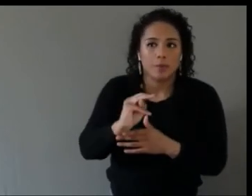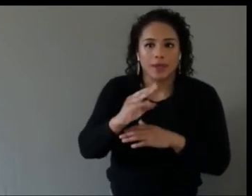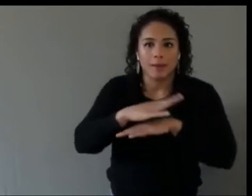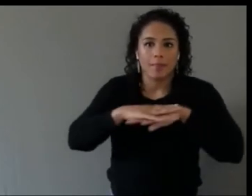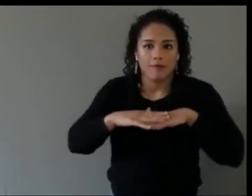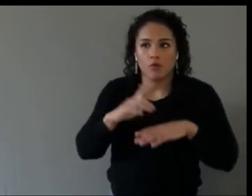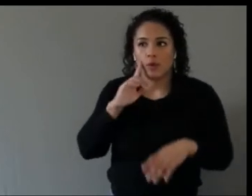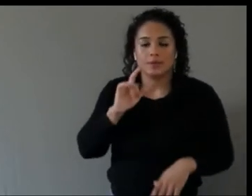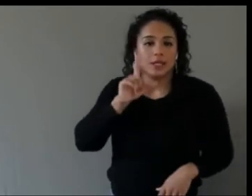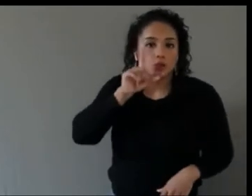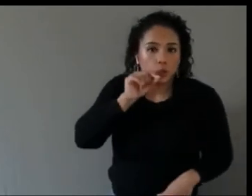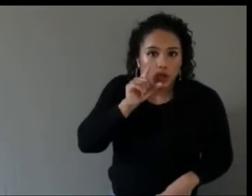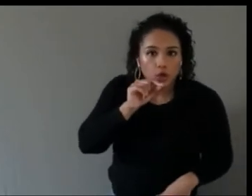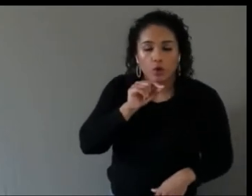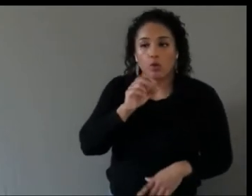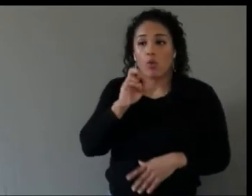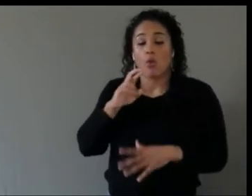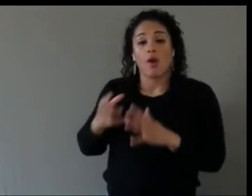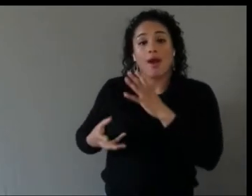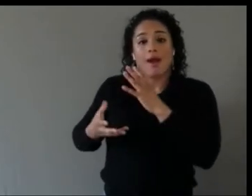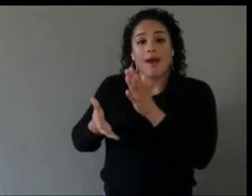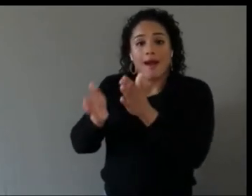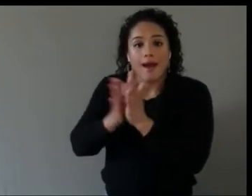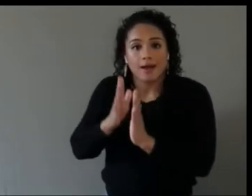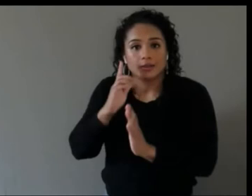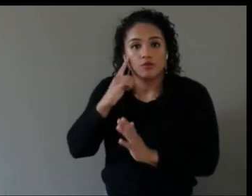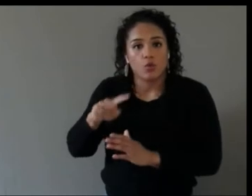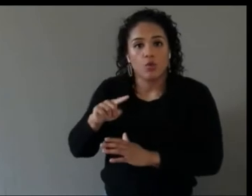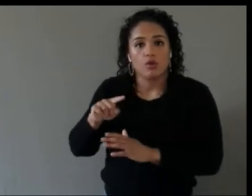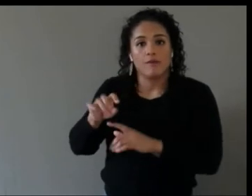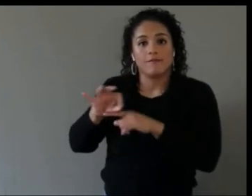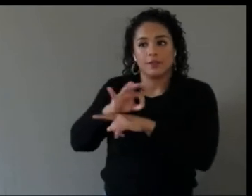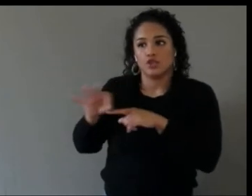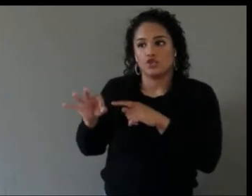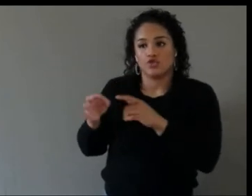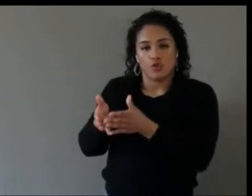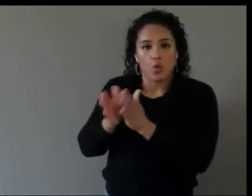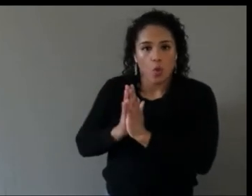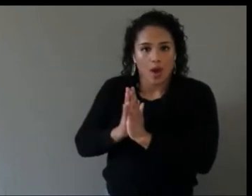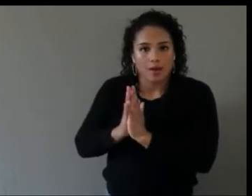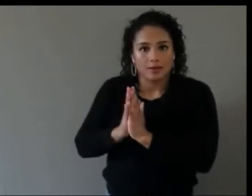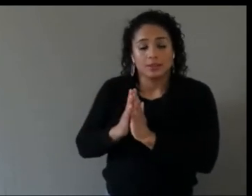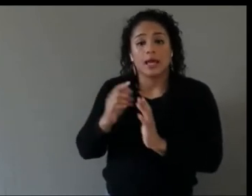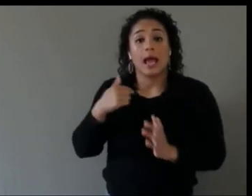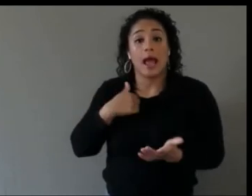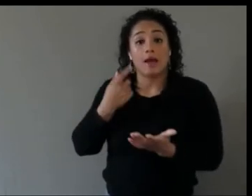side, when people realize that customer are asking about these accessibility things, that's